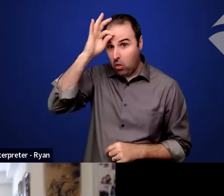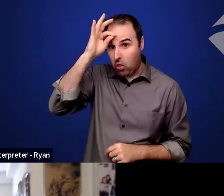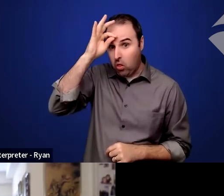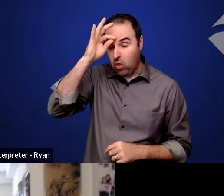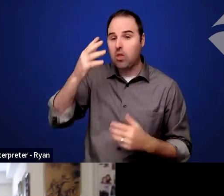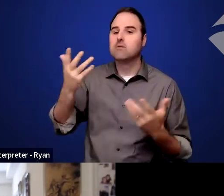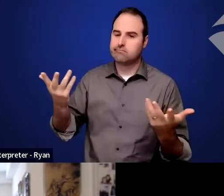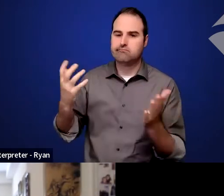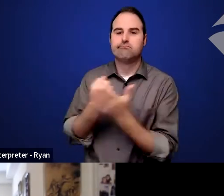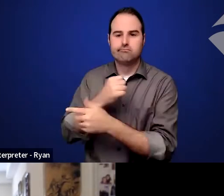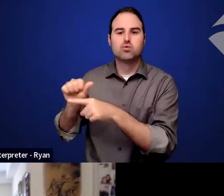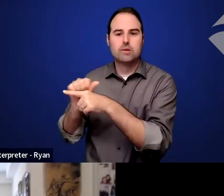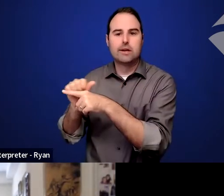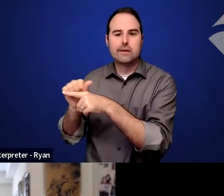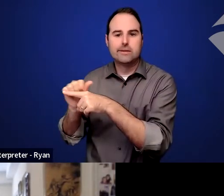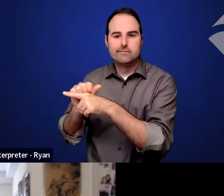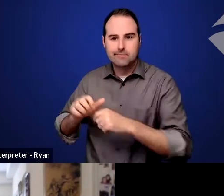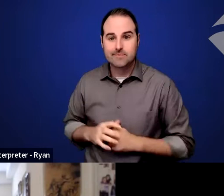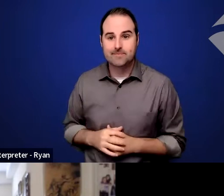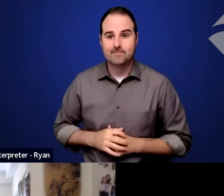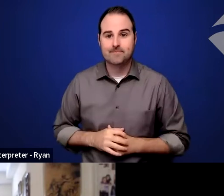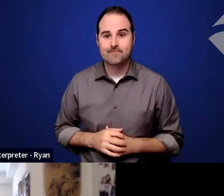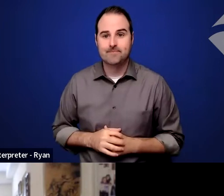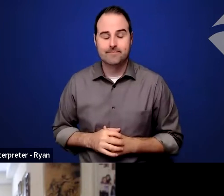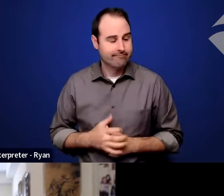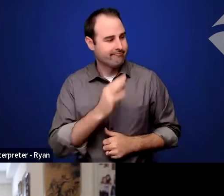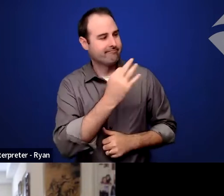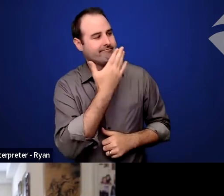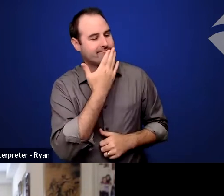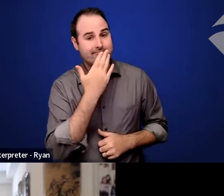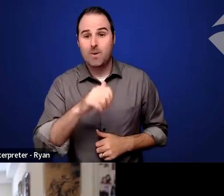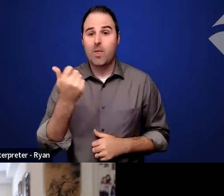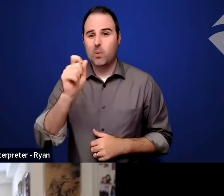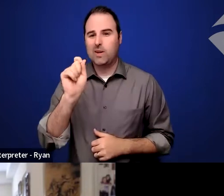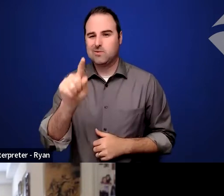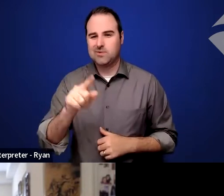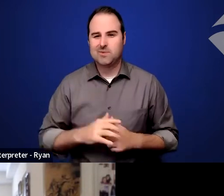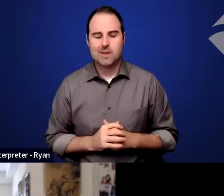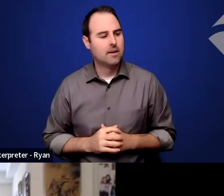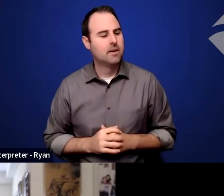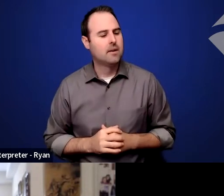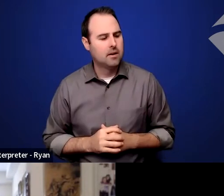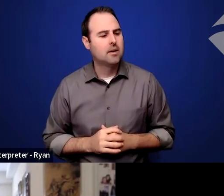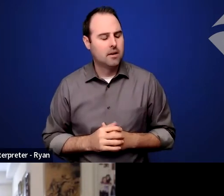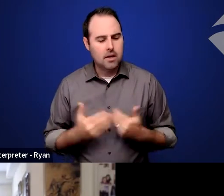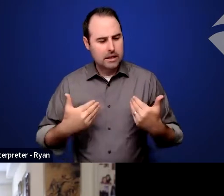Okay, thank you. I have another question that came in. How does a young adult with disabilities